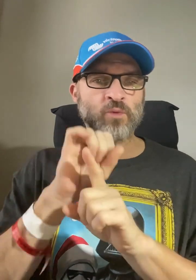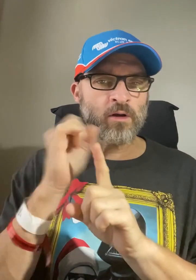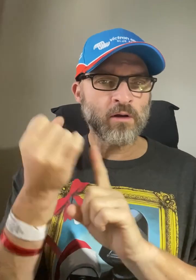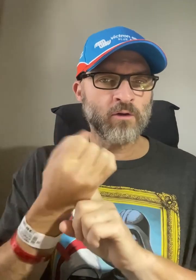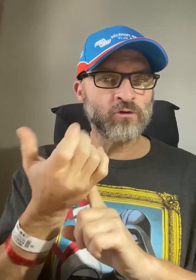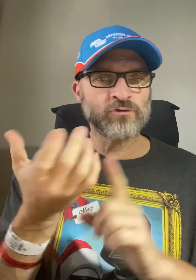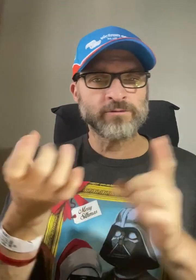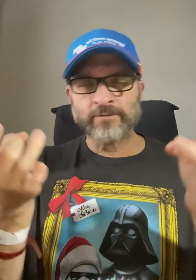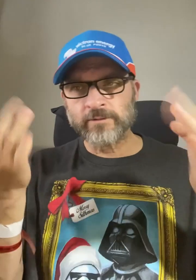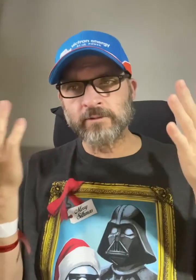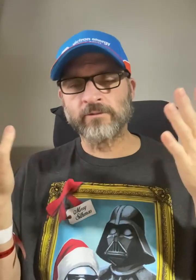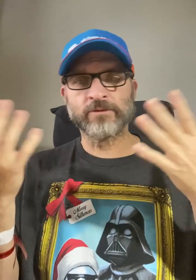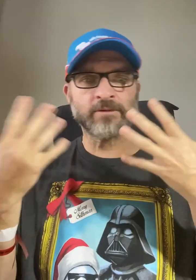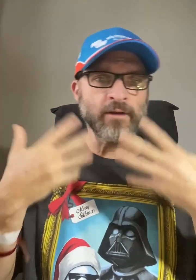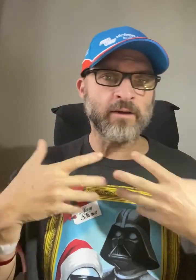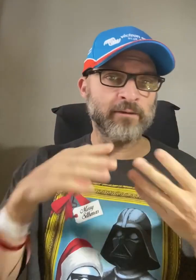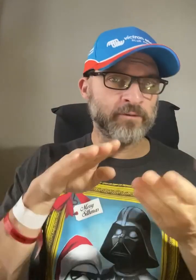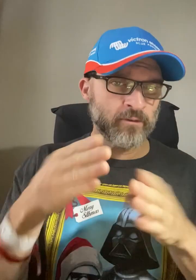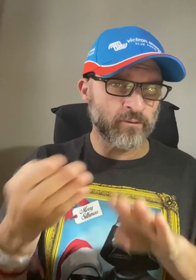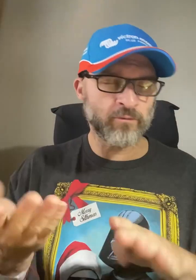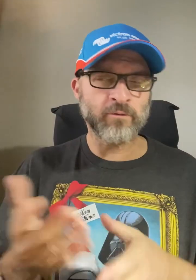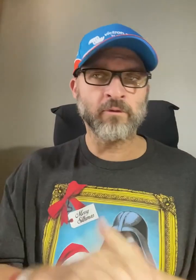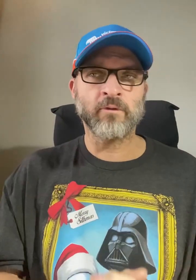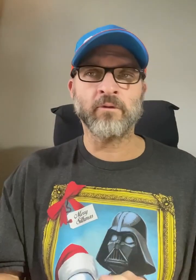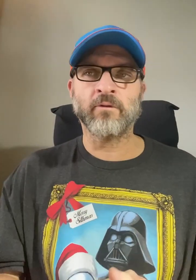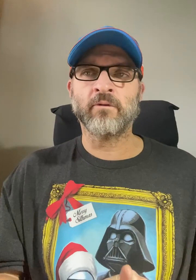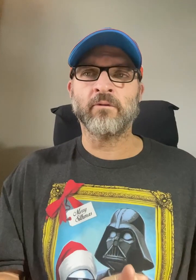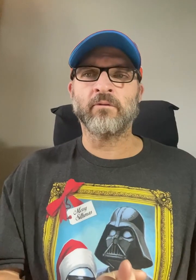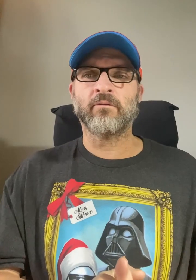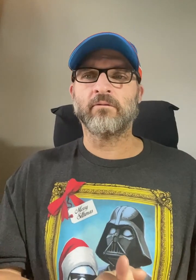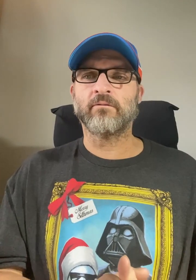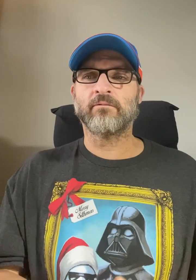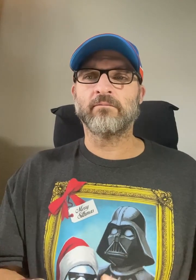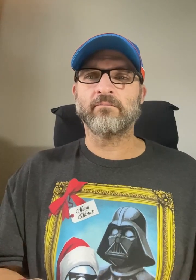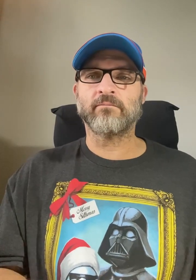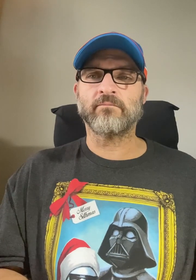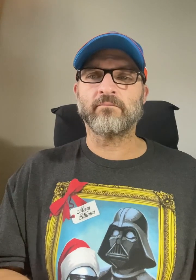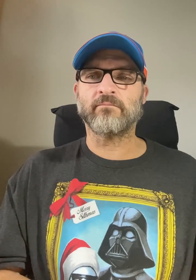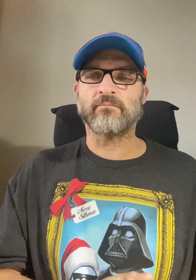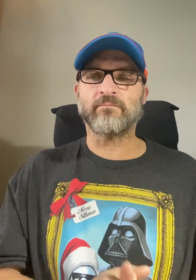situations dealing with disasters and death.